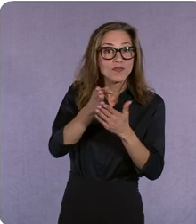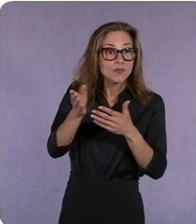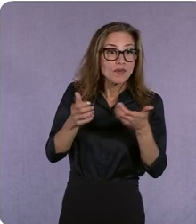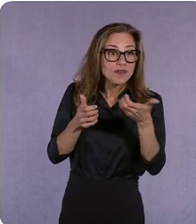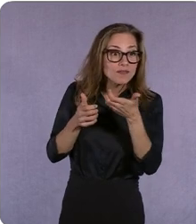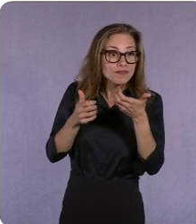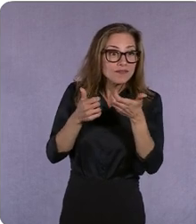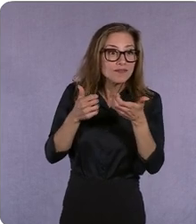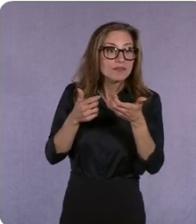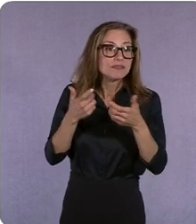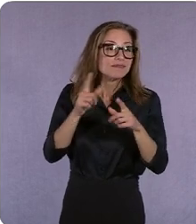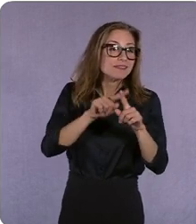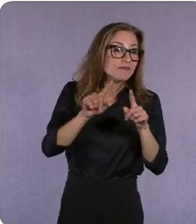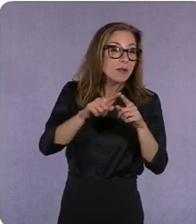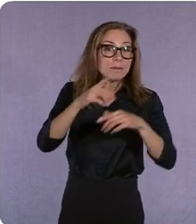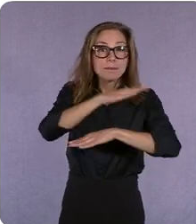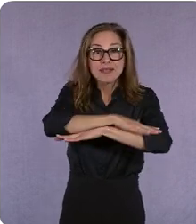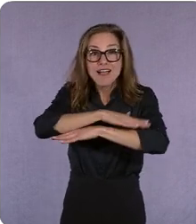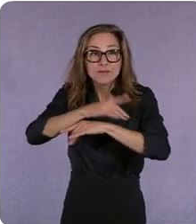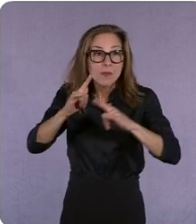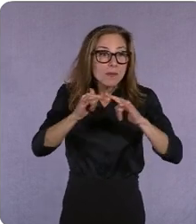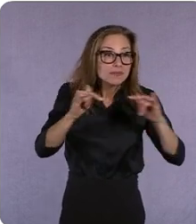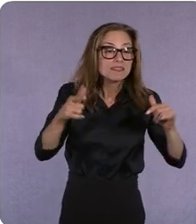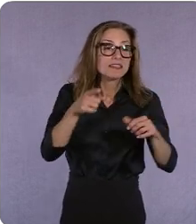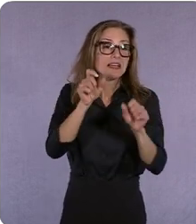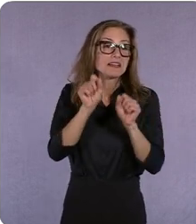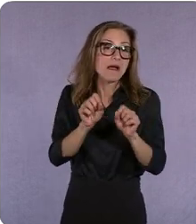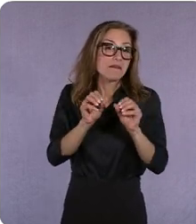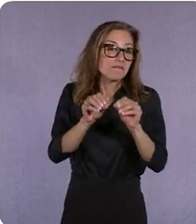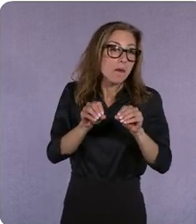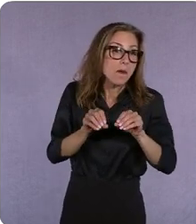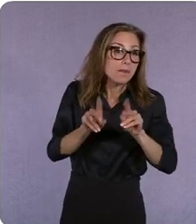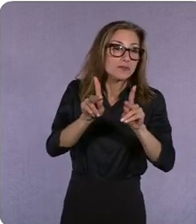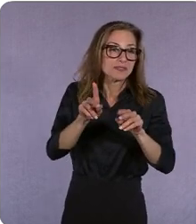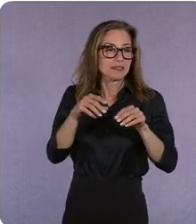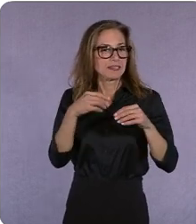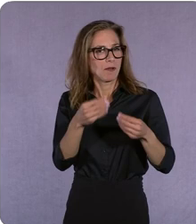and that then gives you the opportunity and the permission and of course the the data to